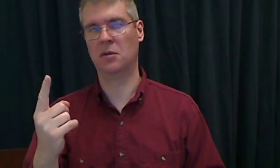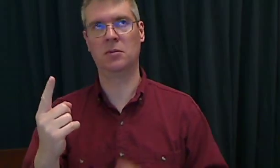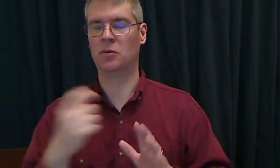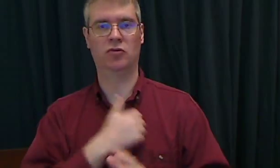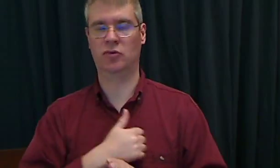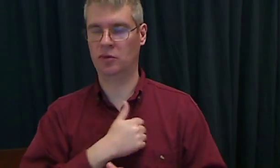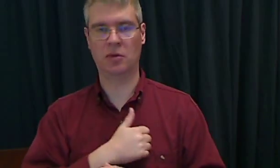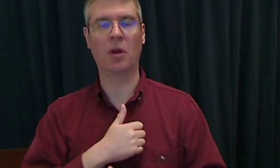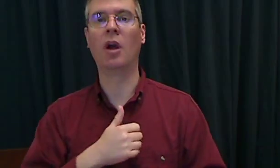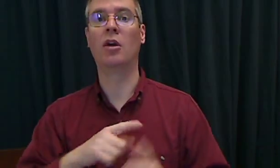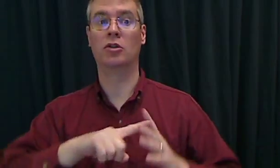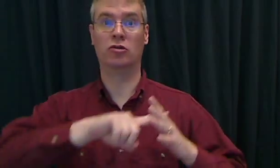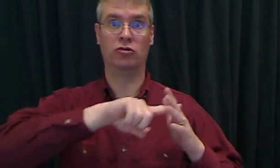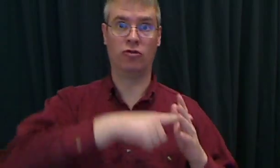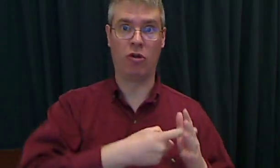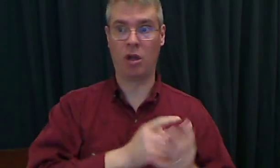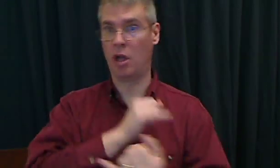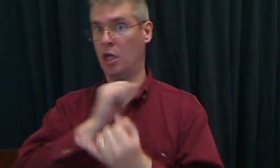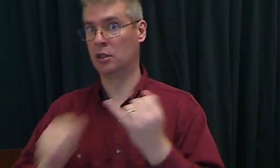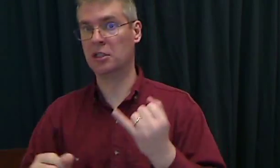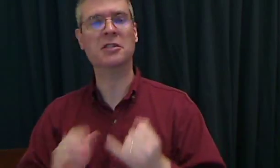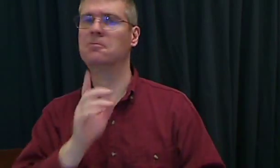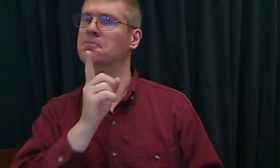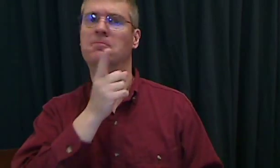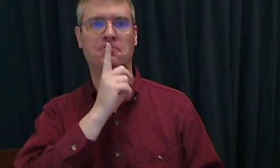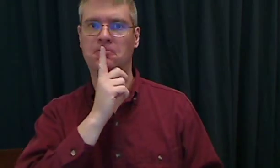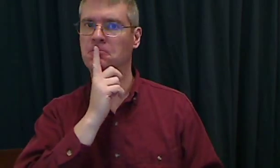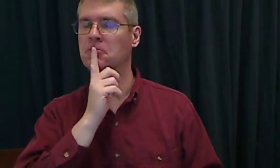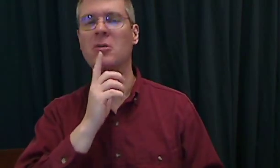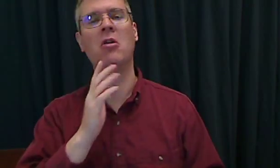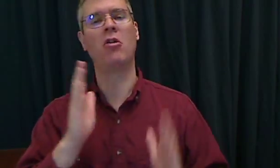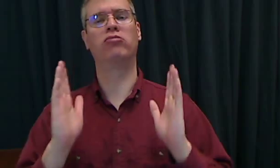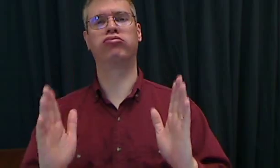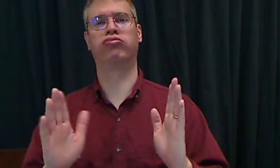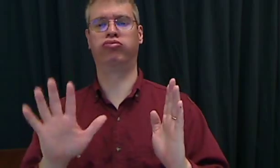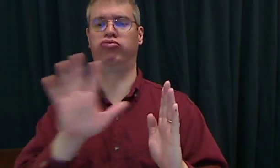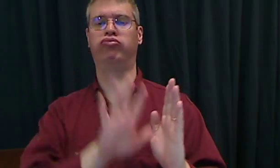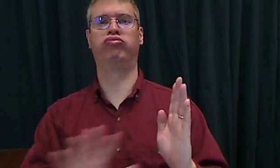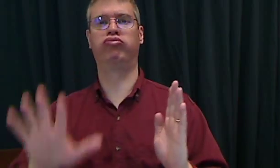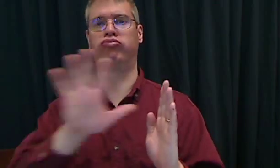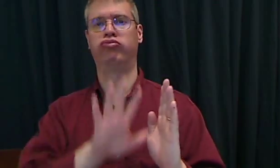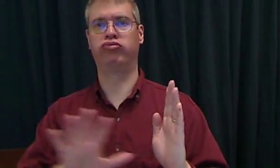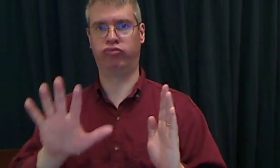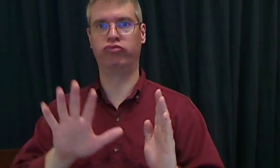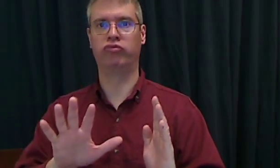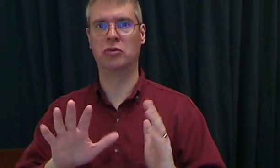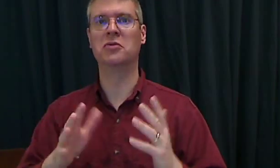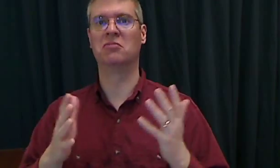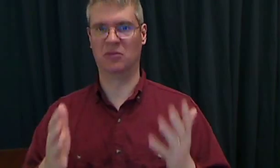Sorry, you don't say the start and end time. You just about what time it is.